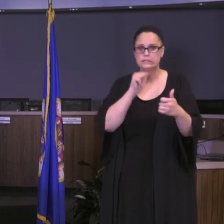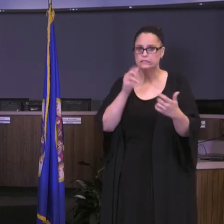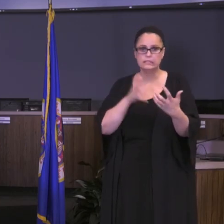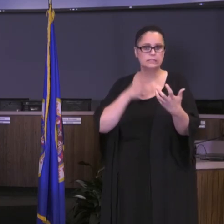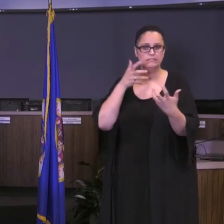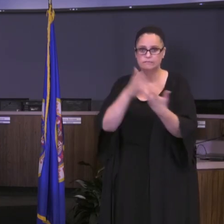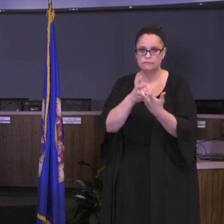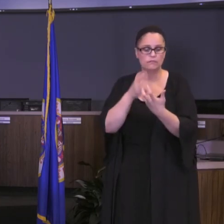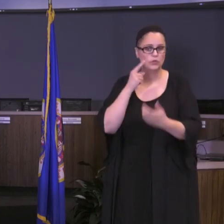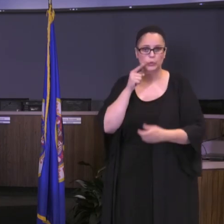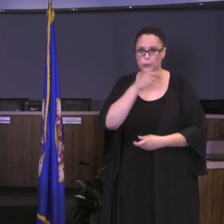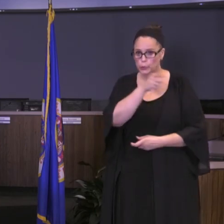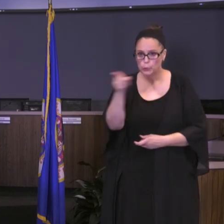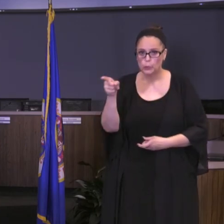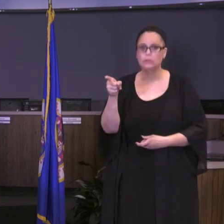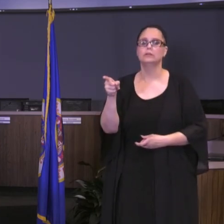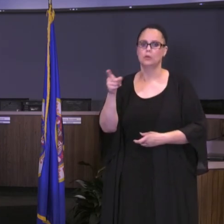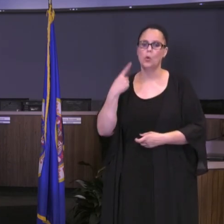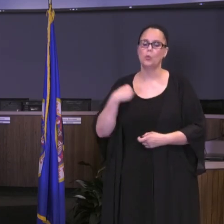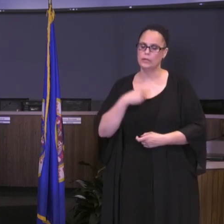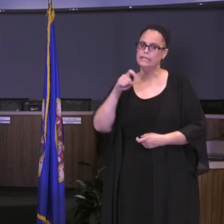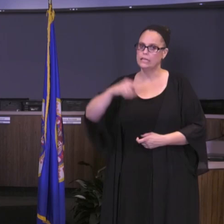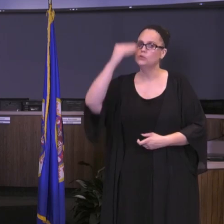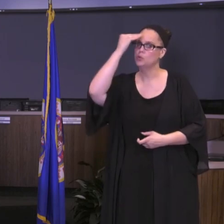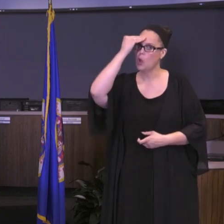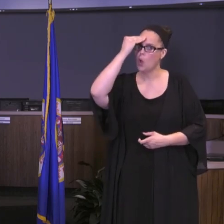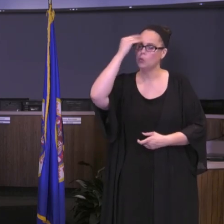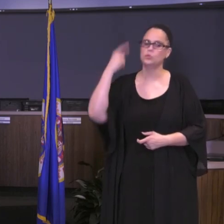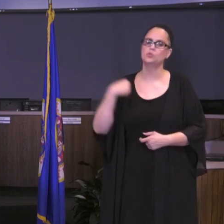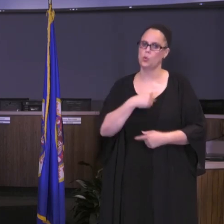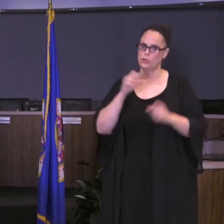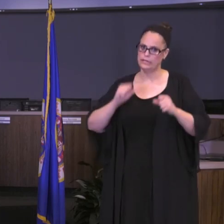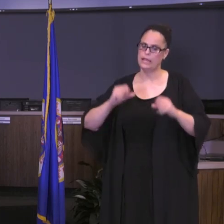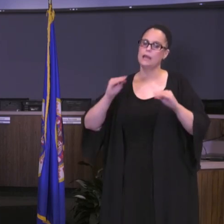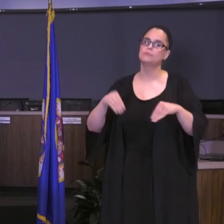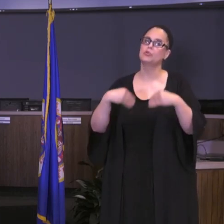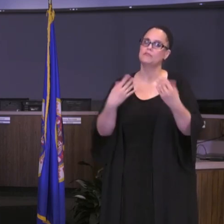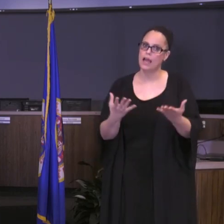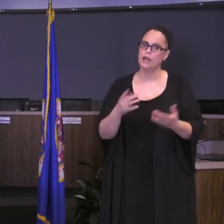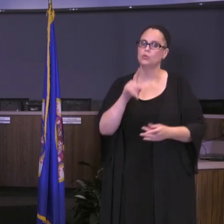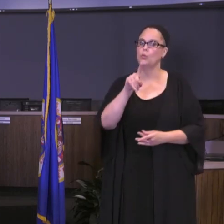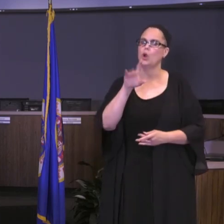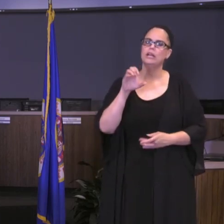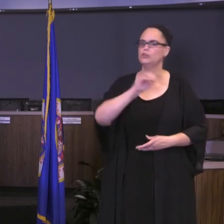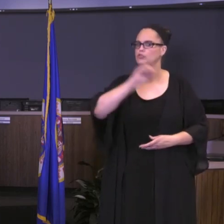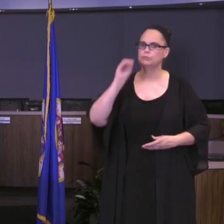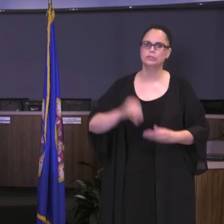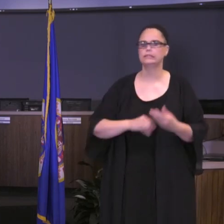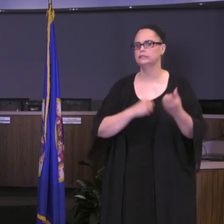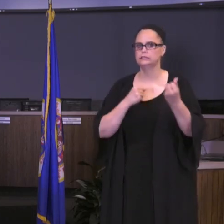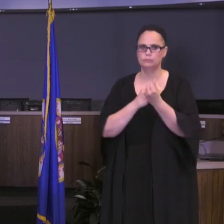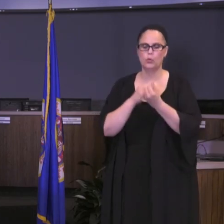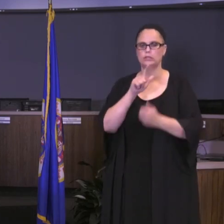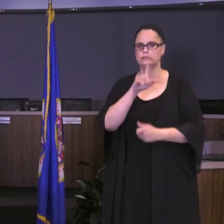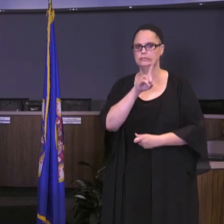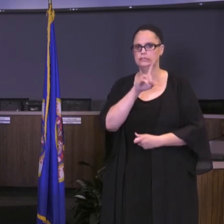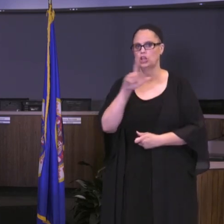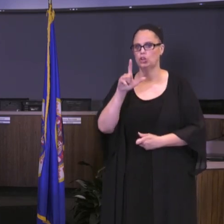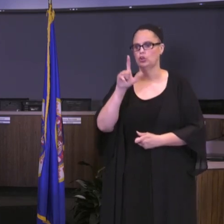and we will make sure that we can provide 100% Distance Learning 2.0 experience for your child or your children. So I want